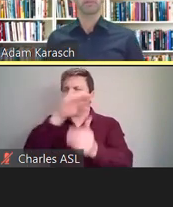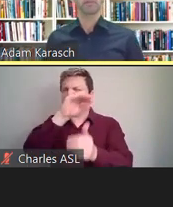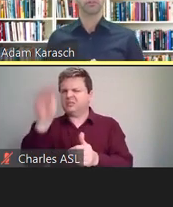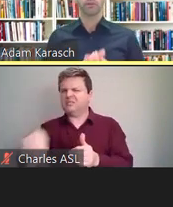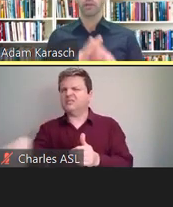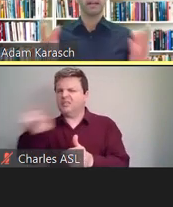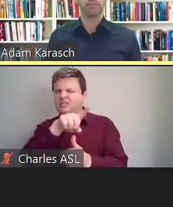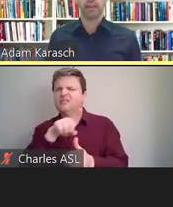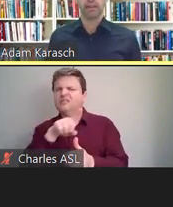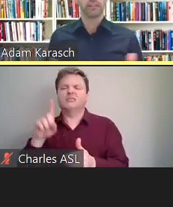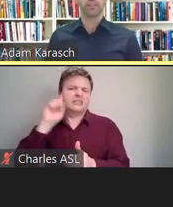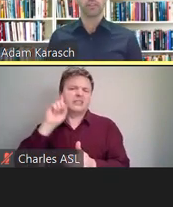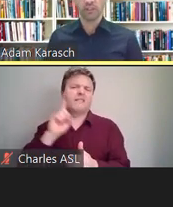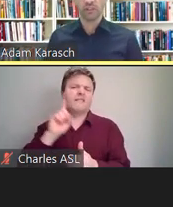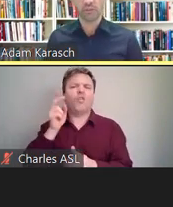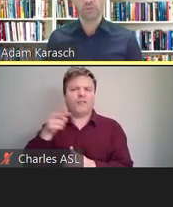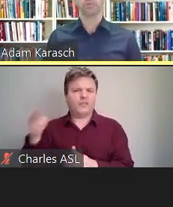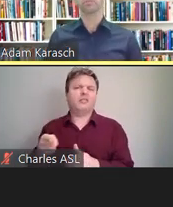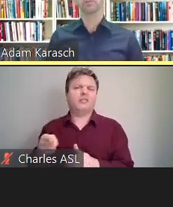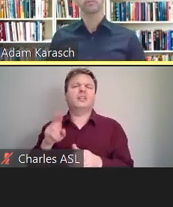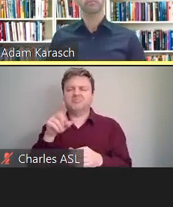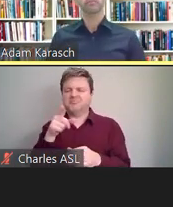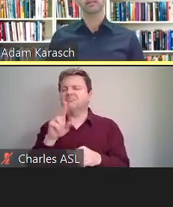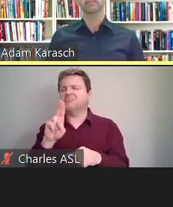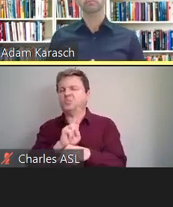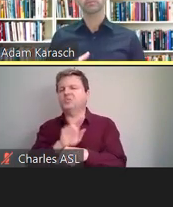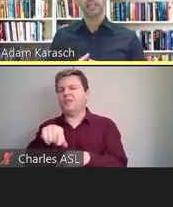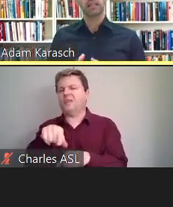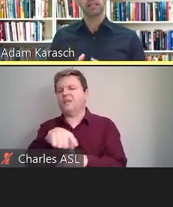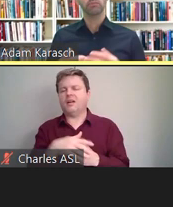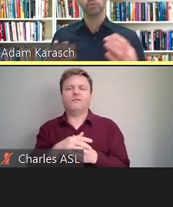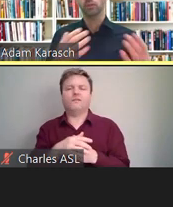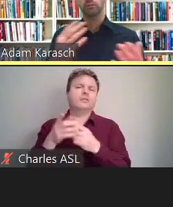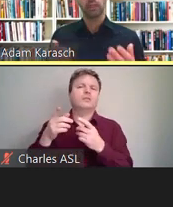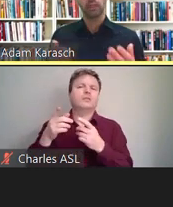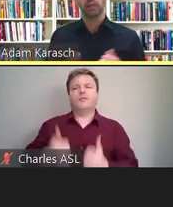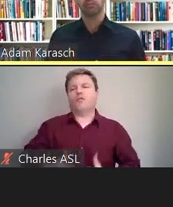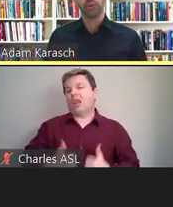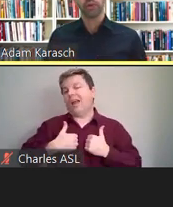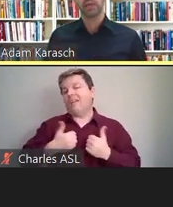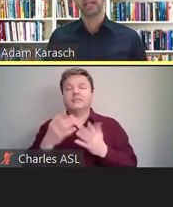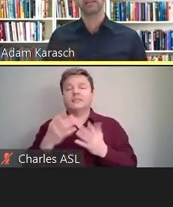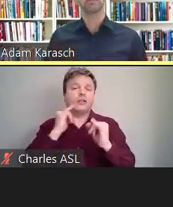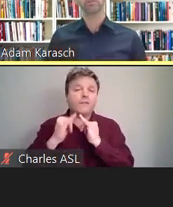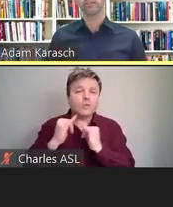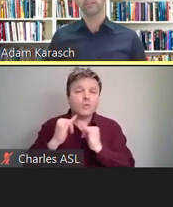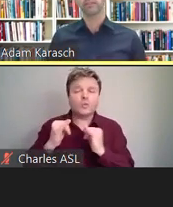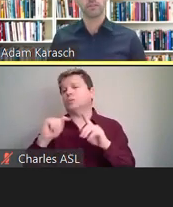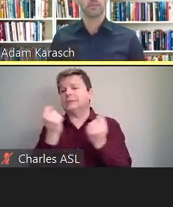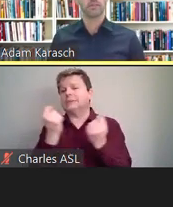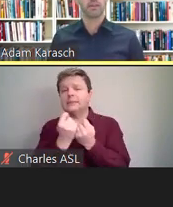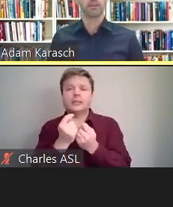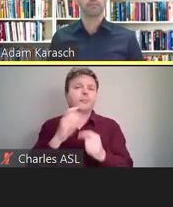during live events such as interviews, team or board meetings, presentations, et cetera.